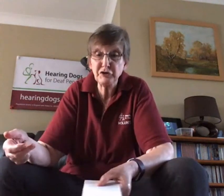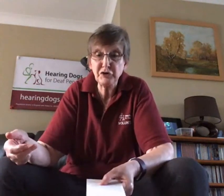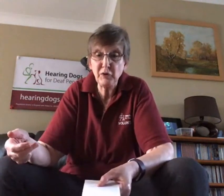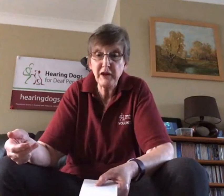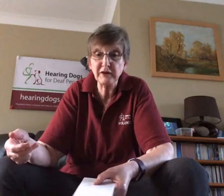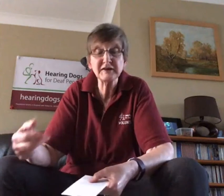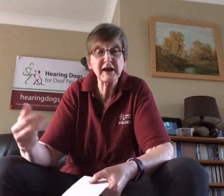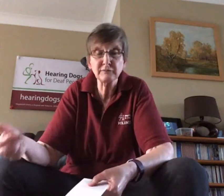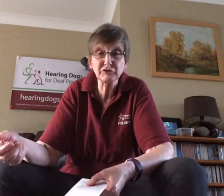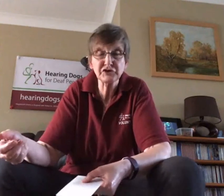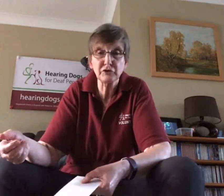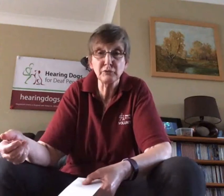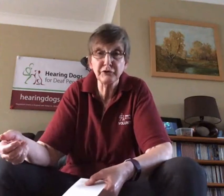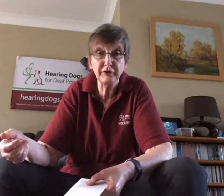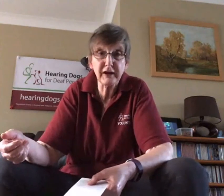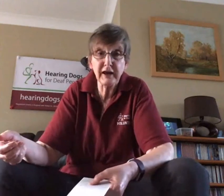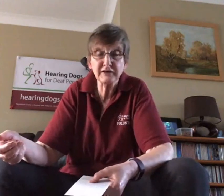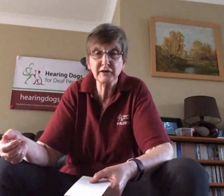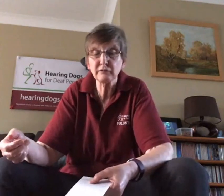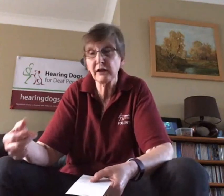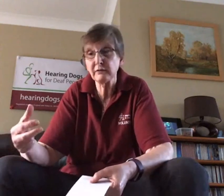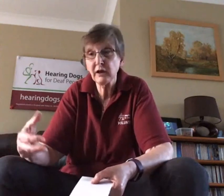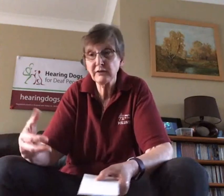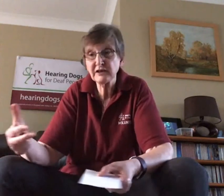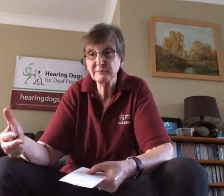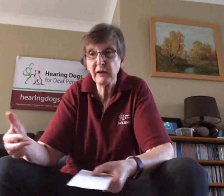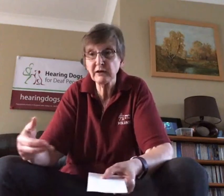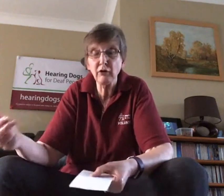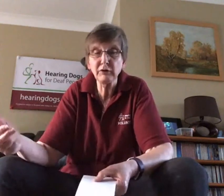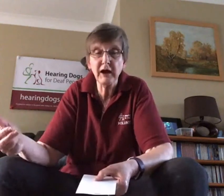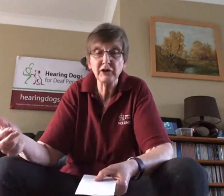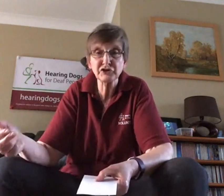week and take them to school during the day, so they they spend the whole day at school